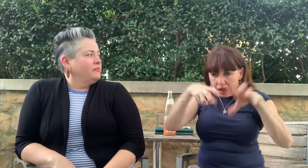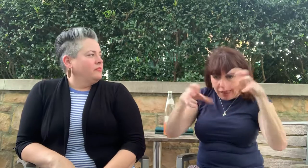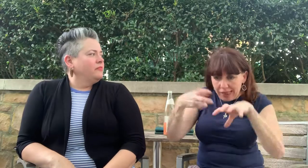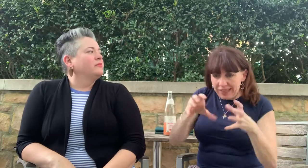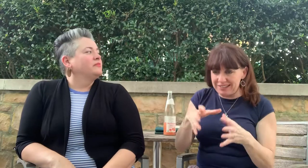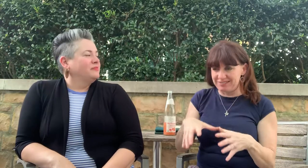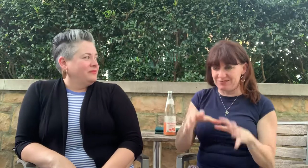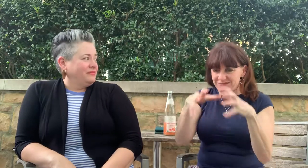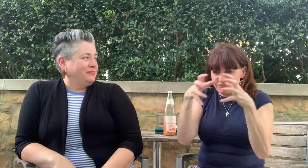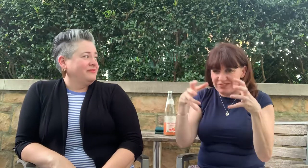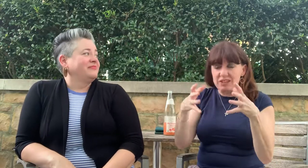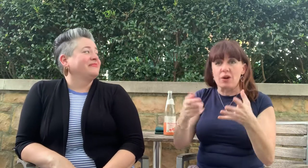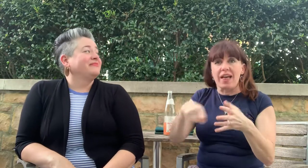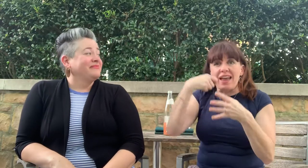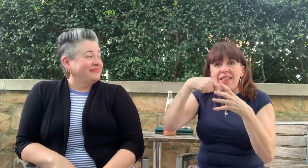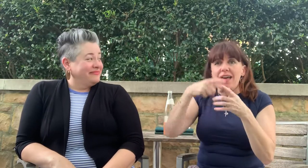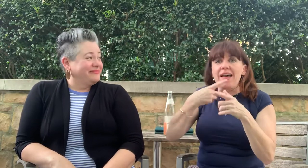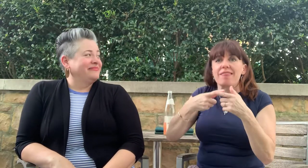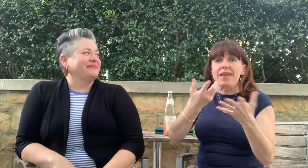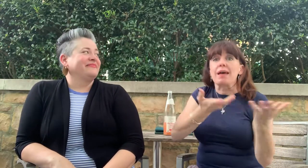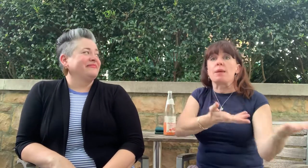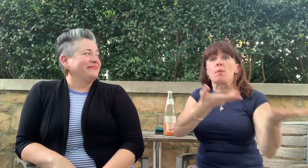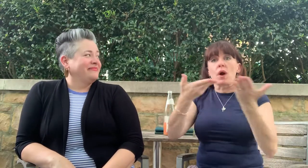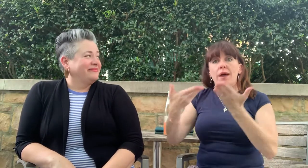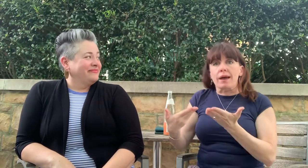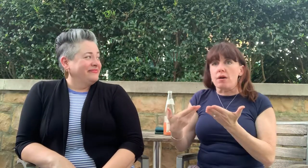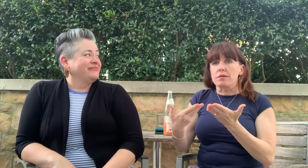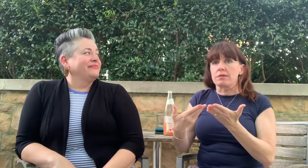and mix it in. Yum. Then they bring the next course.